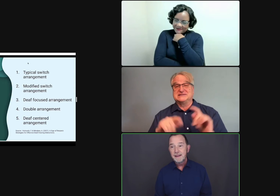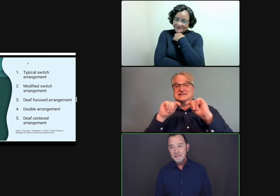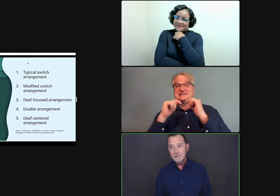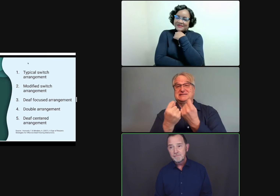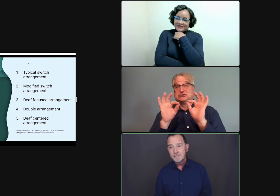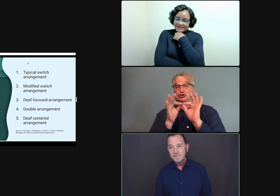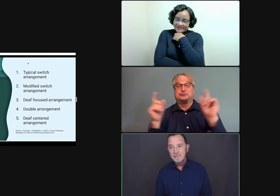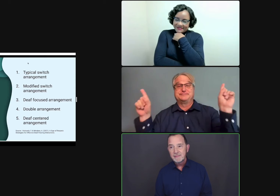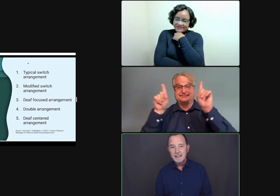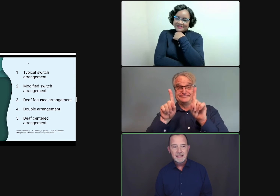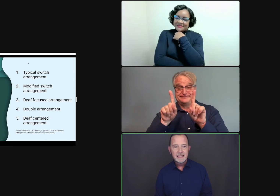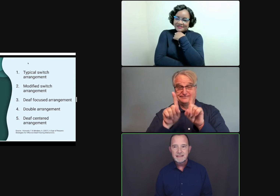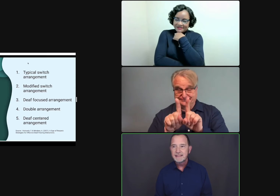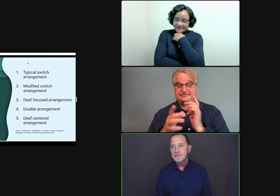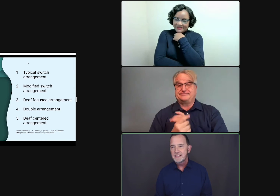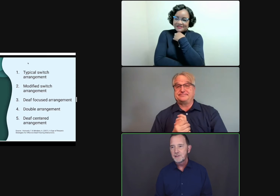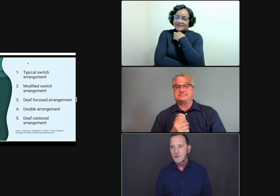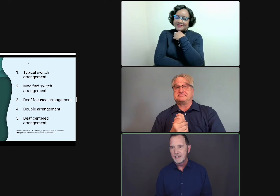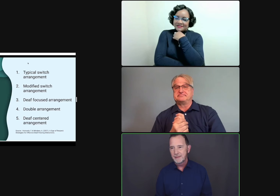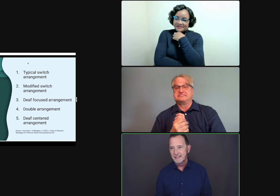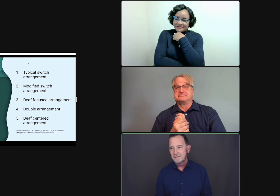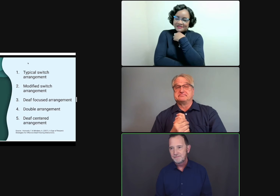Fifth is the deaf-centered arrangement.